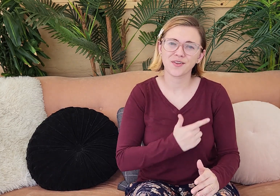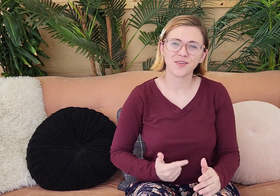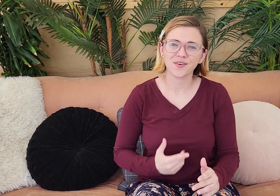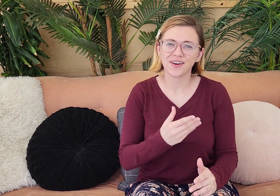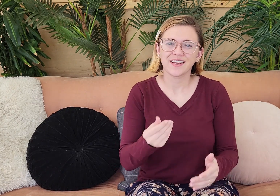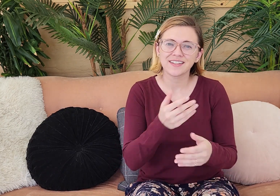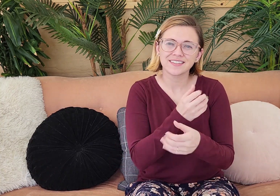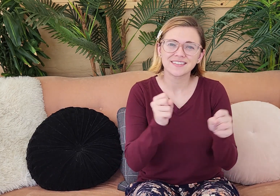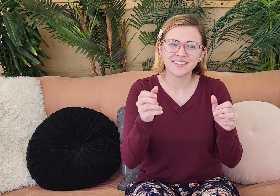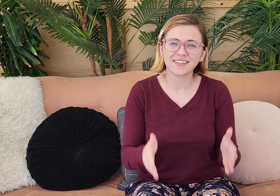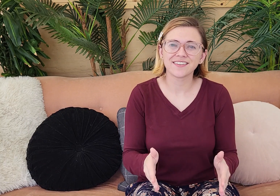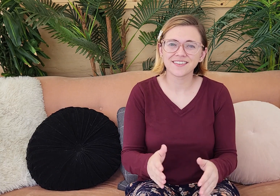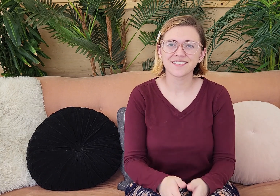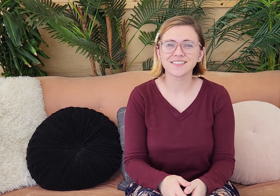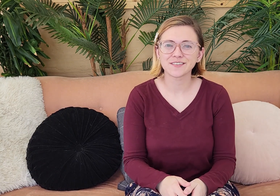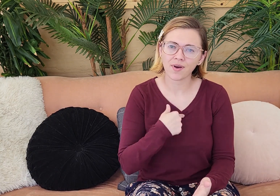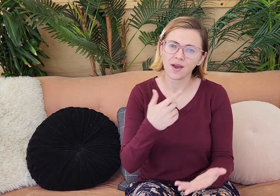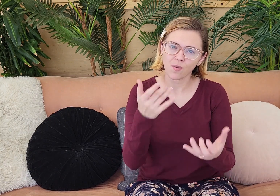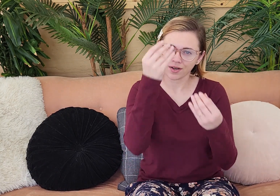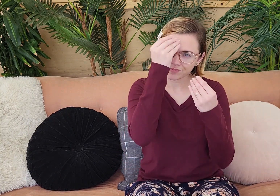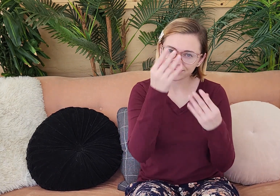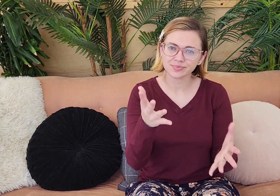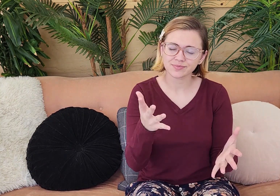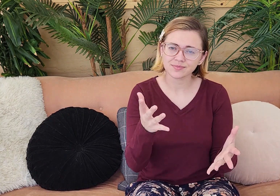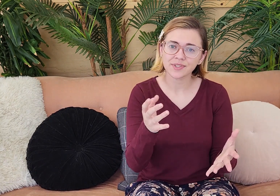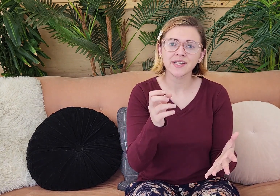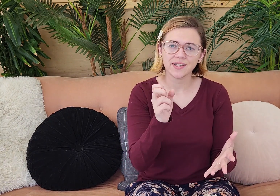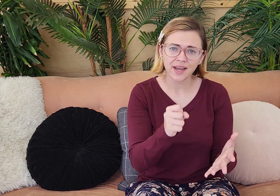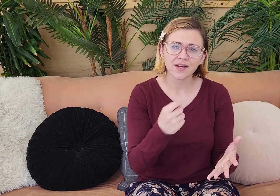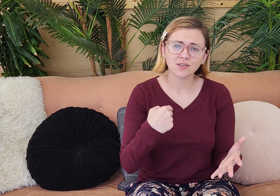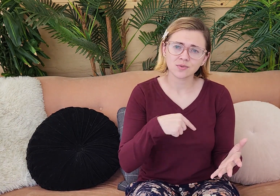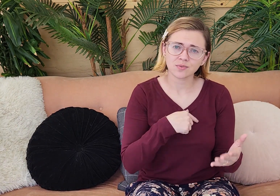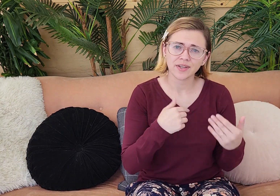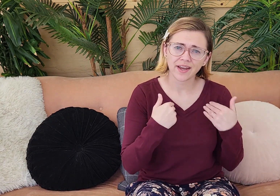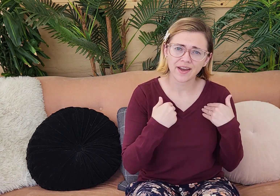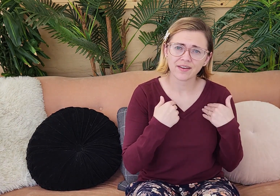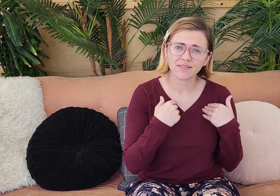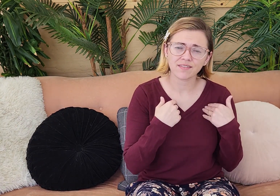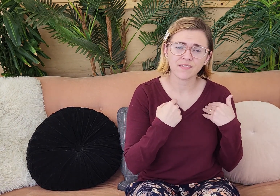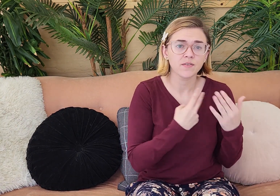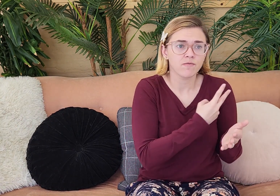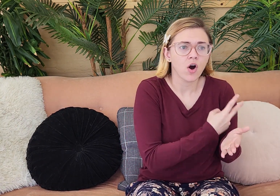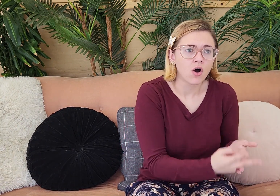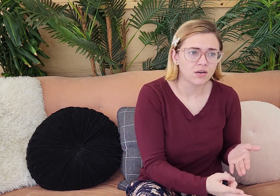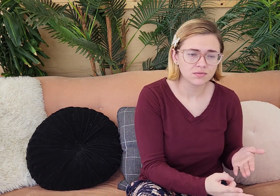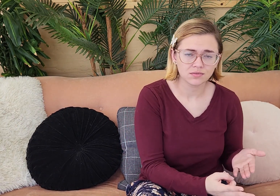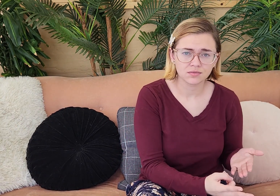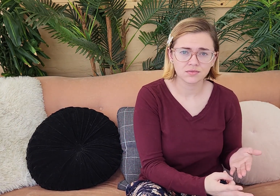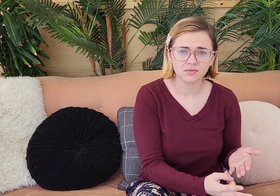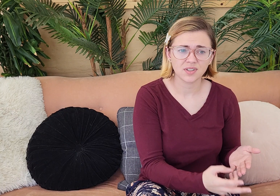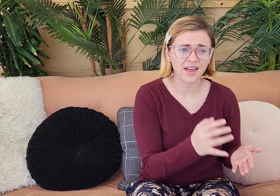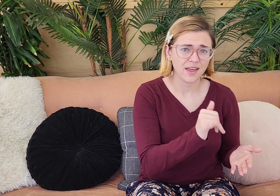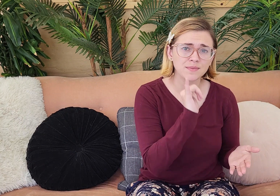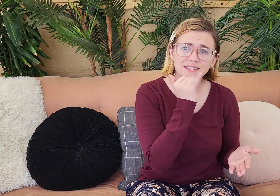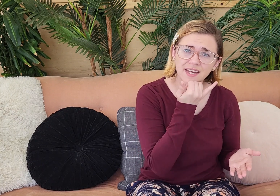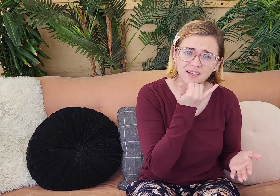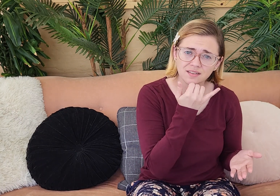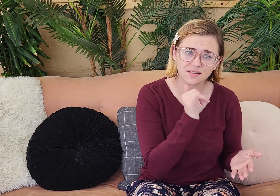Lord and Savior. I wanted to let you know that yes, we do have that fall, that